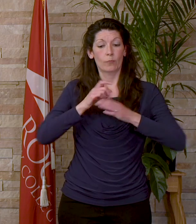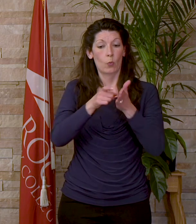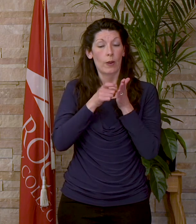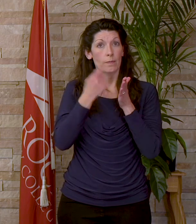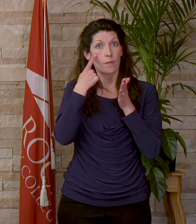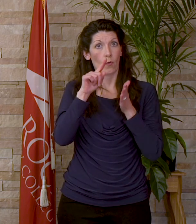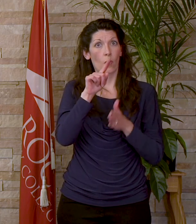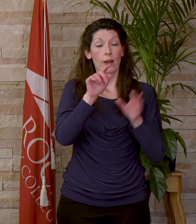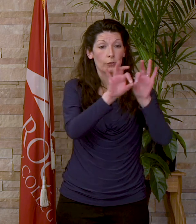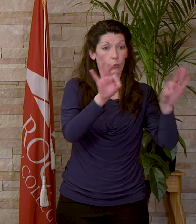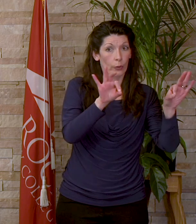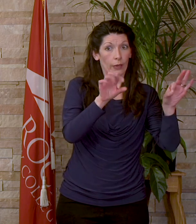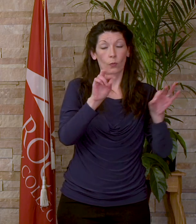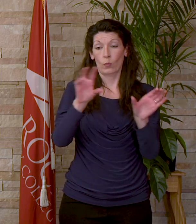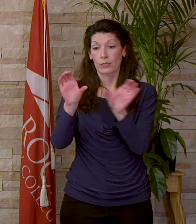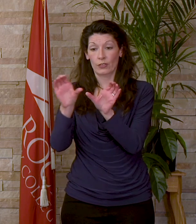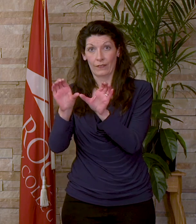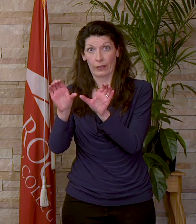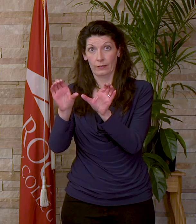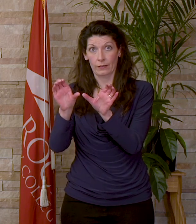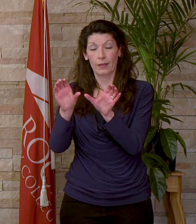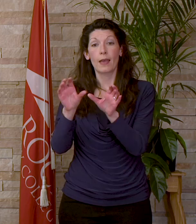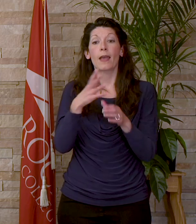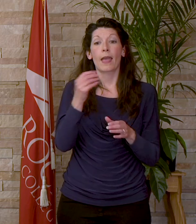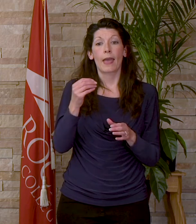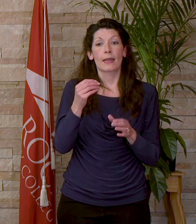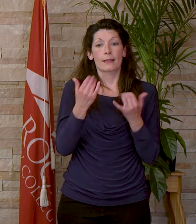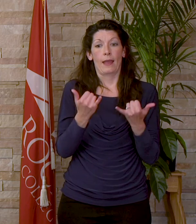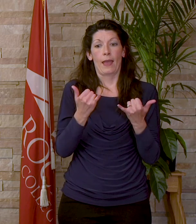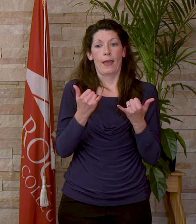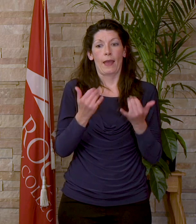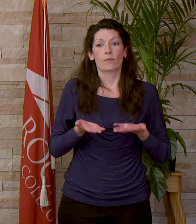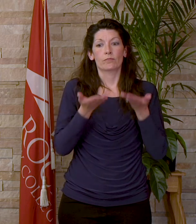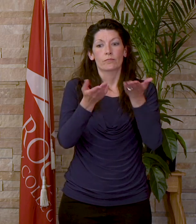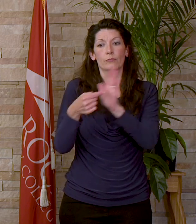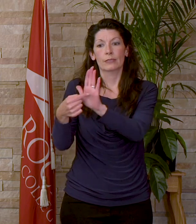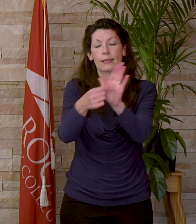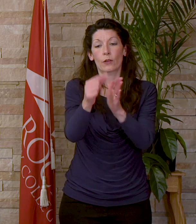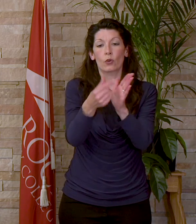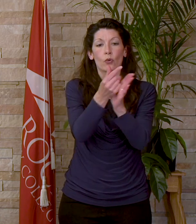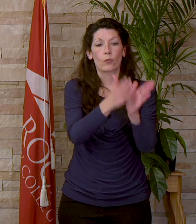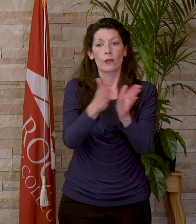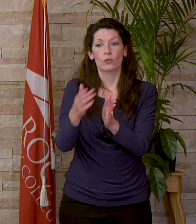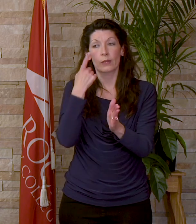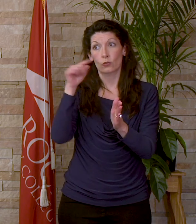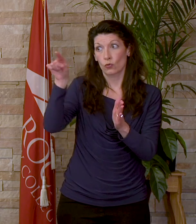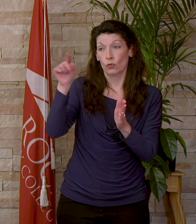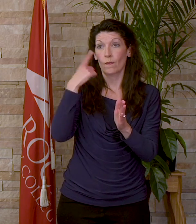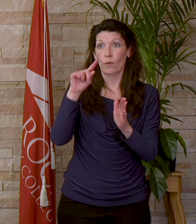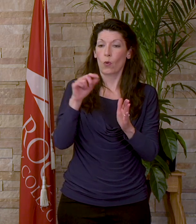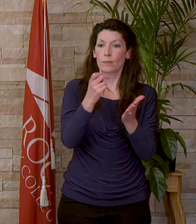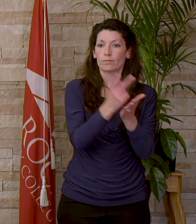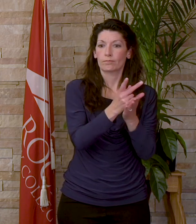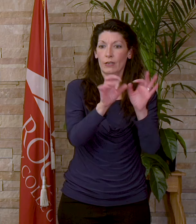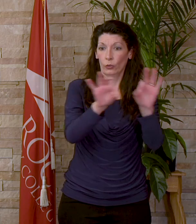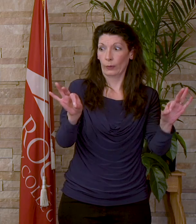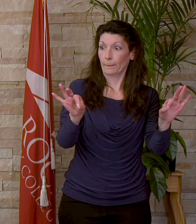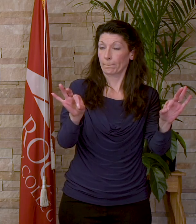Associate degree or certificate and I present the graduates to you for the conferring of the degree.